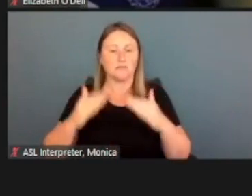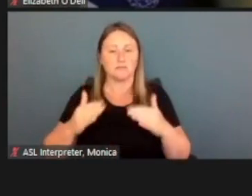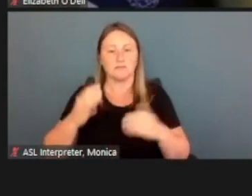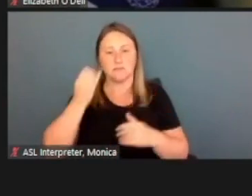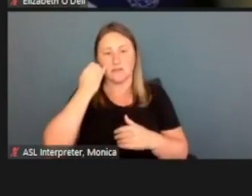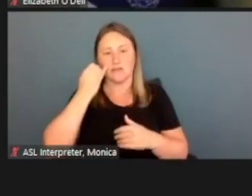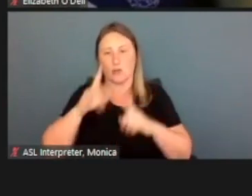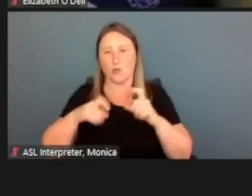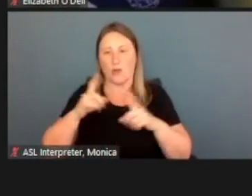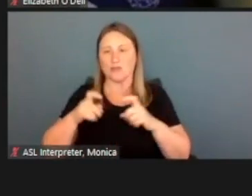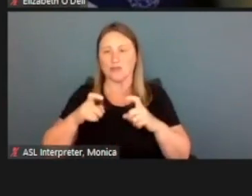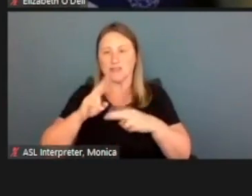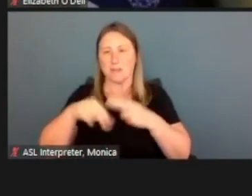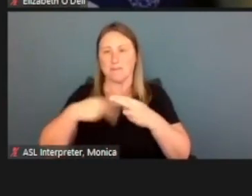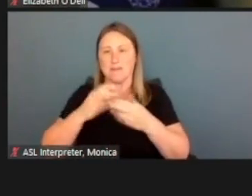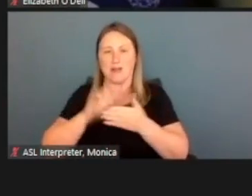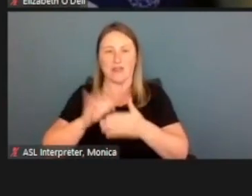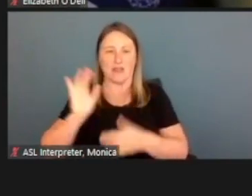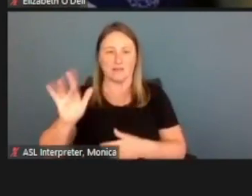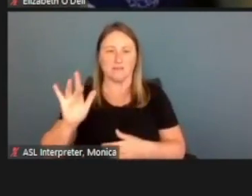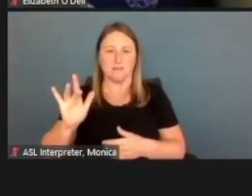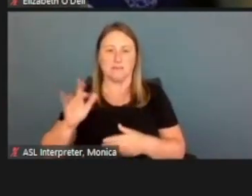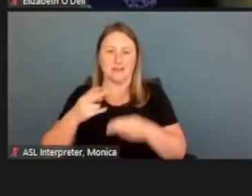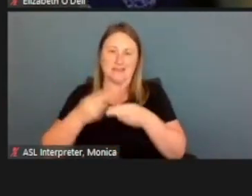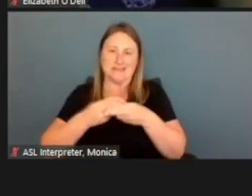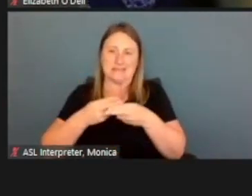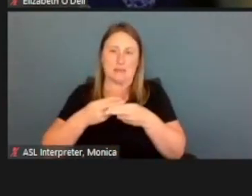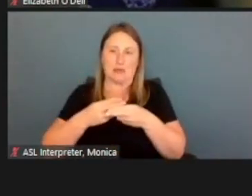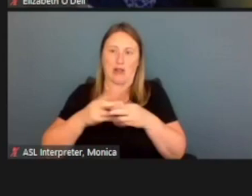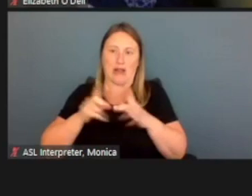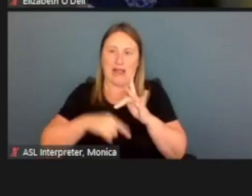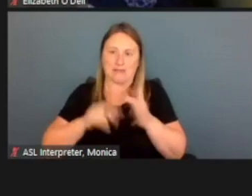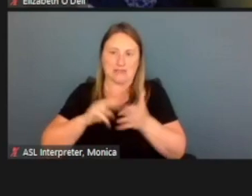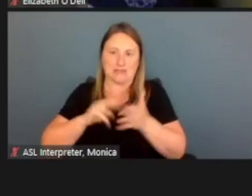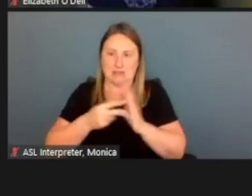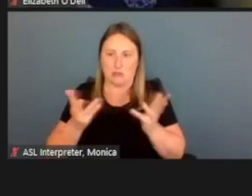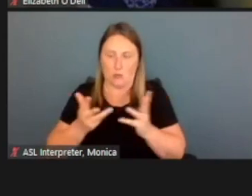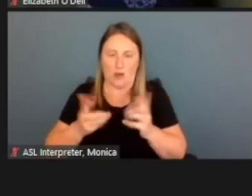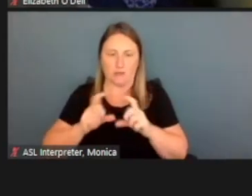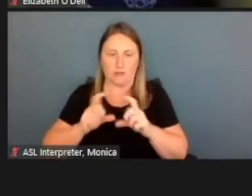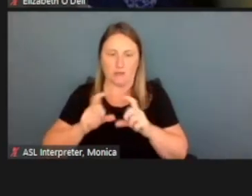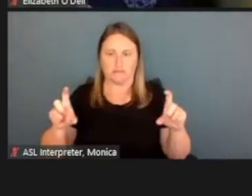what does a temporarily absent mean? It's basically, let's say I'm gone